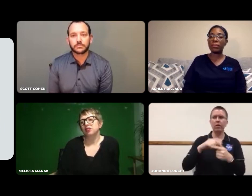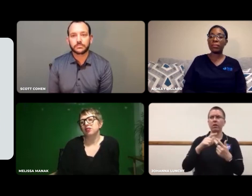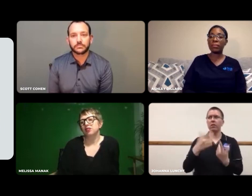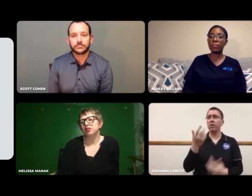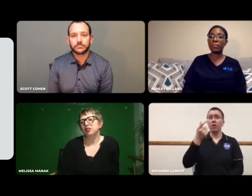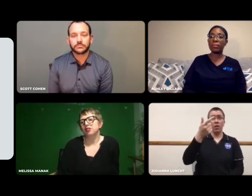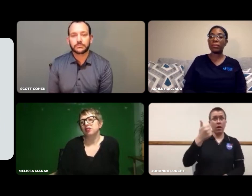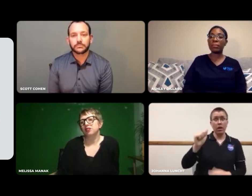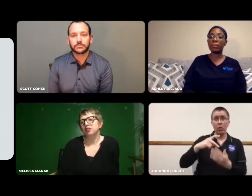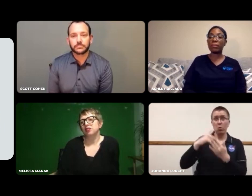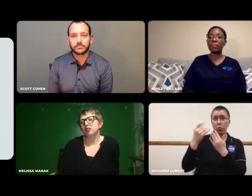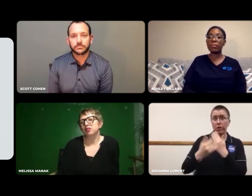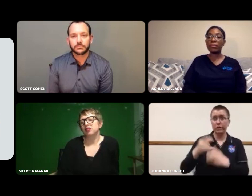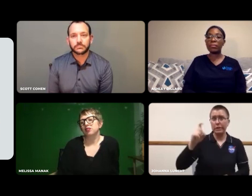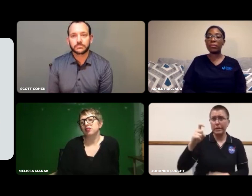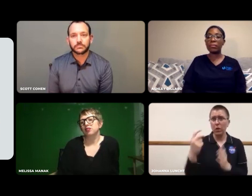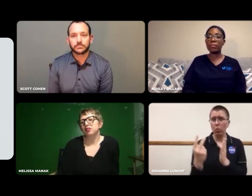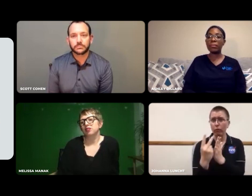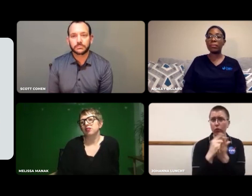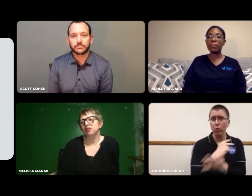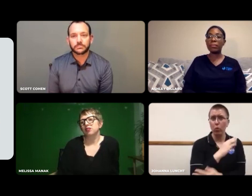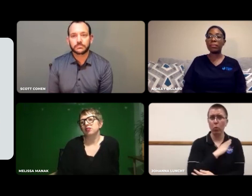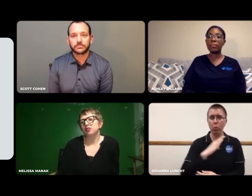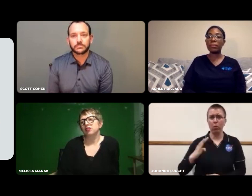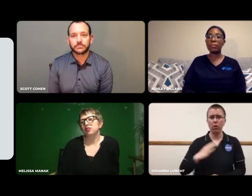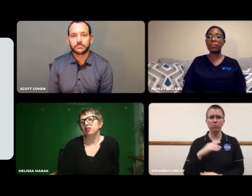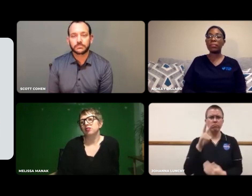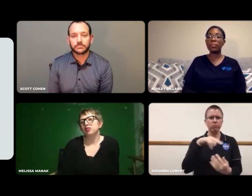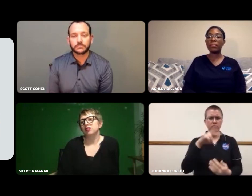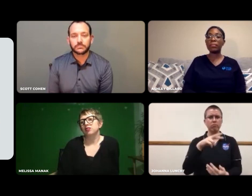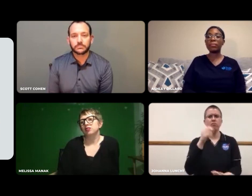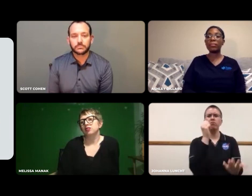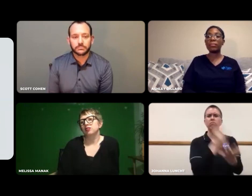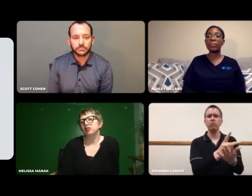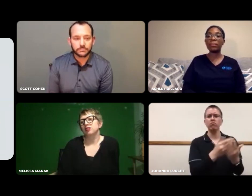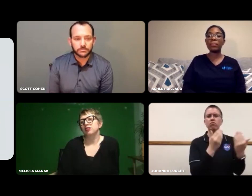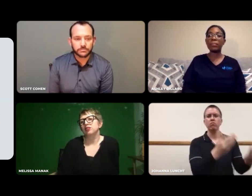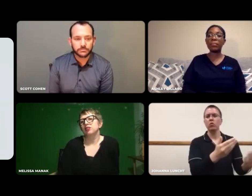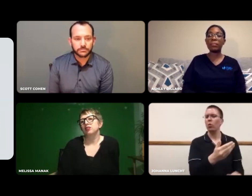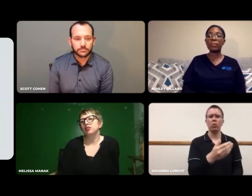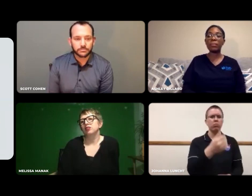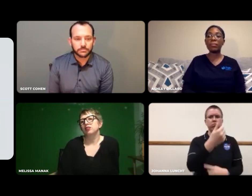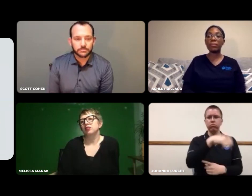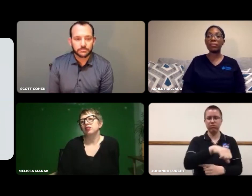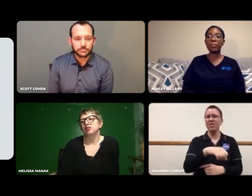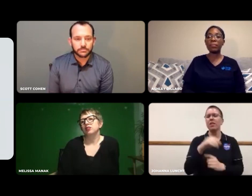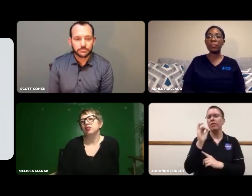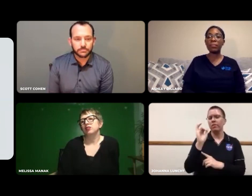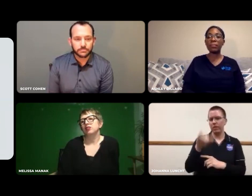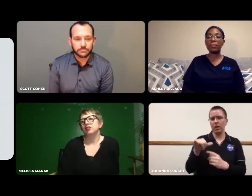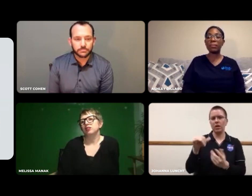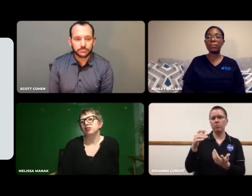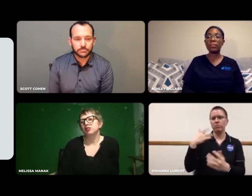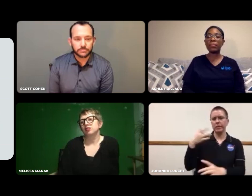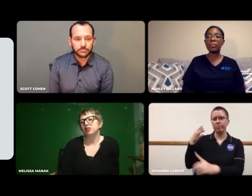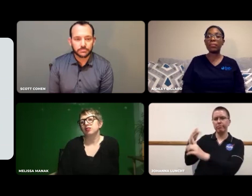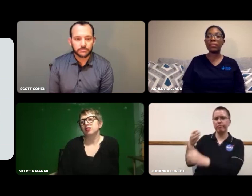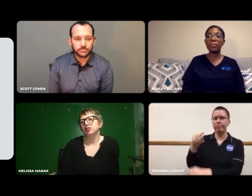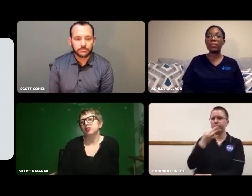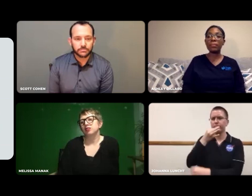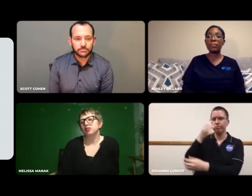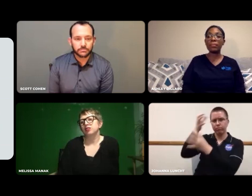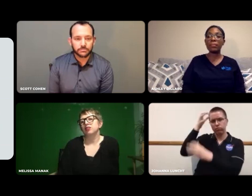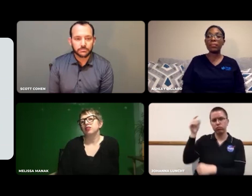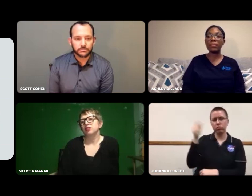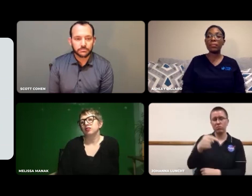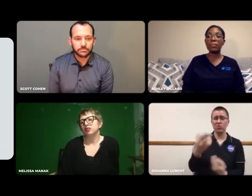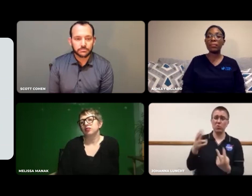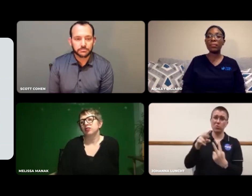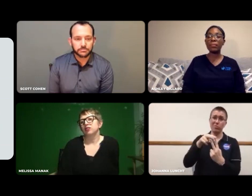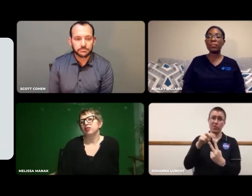Or, if a program had to go through a review board, I could say yay or nay.